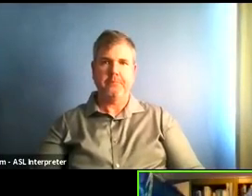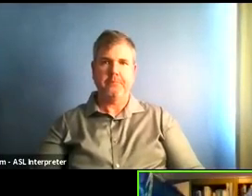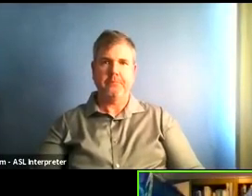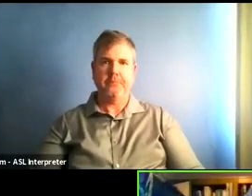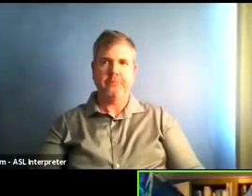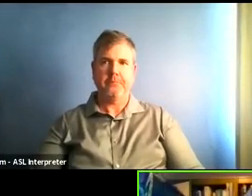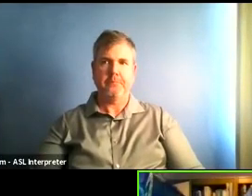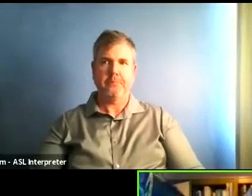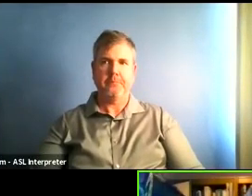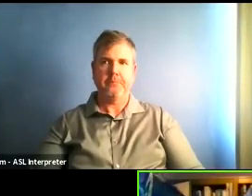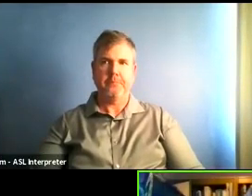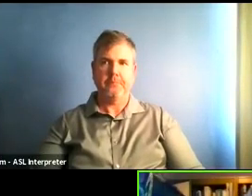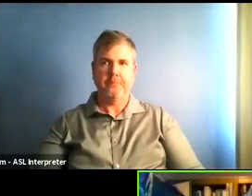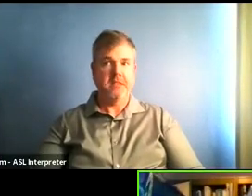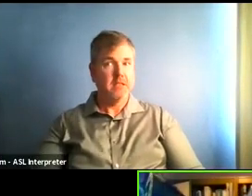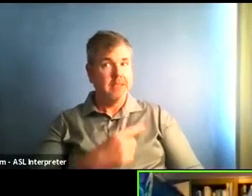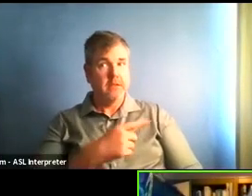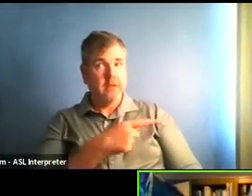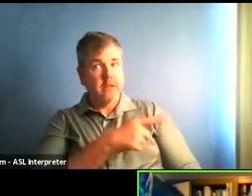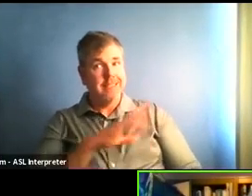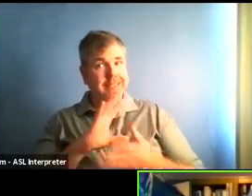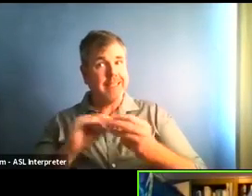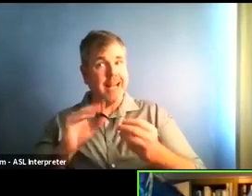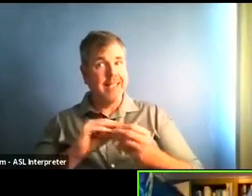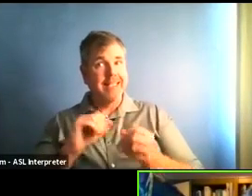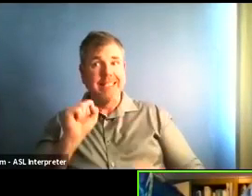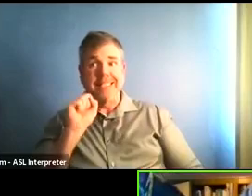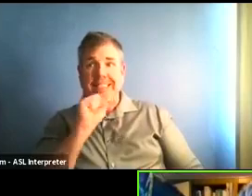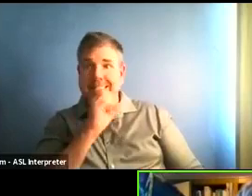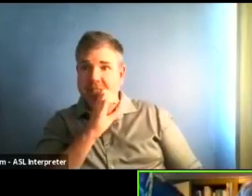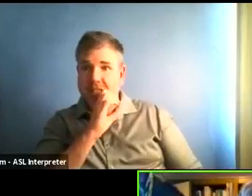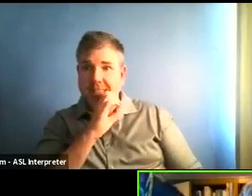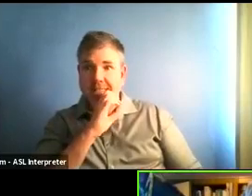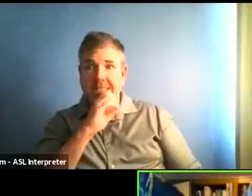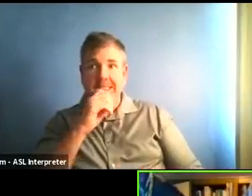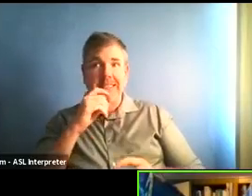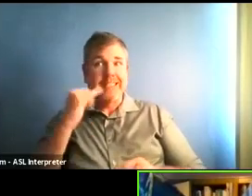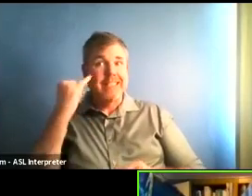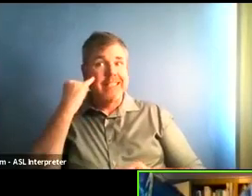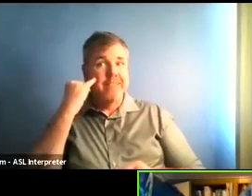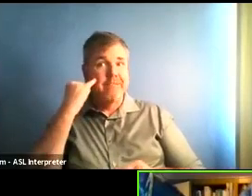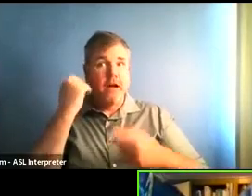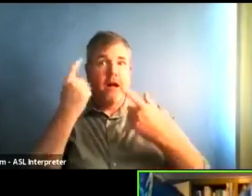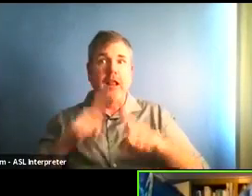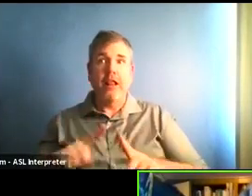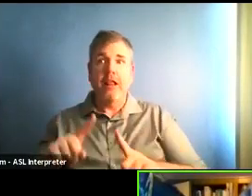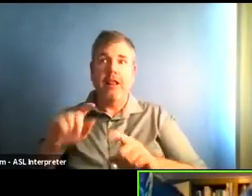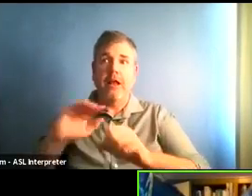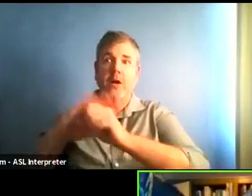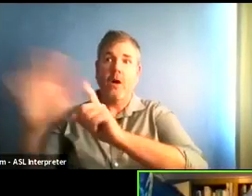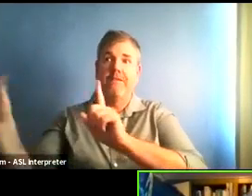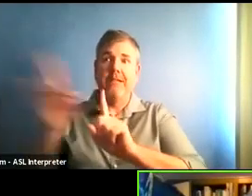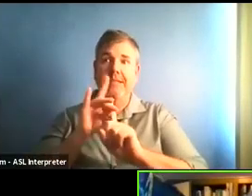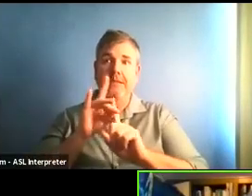go so they don't spread covid to the other residents in those facilities. She asks, why can't they use the hospital beds?